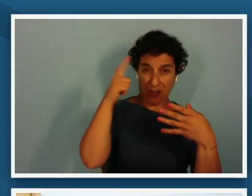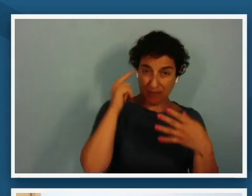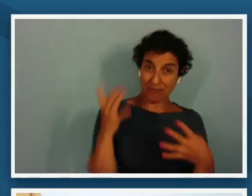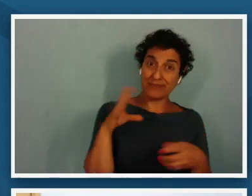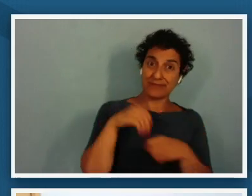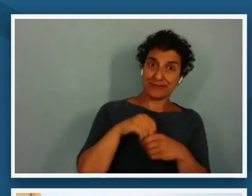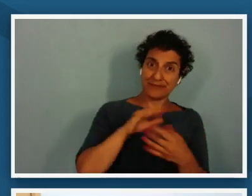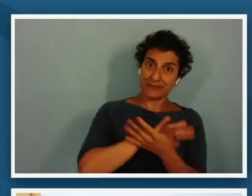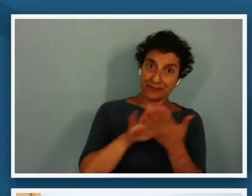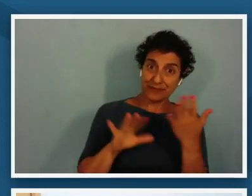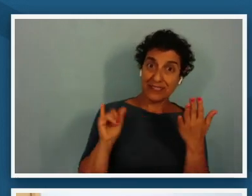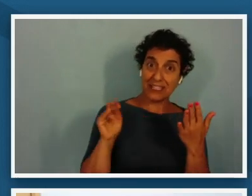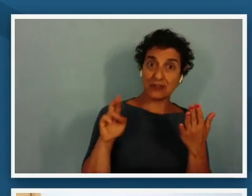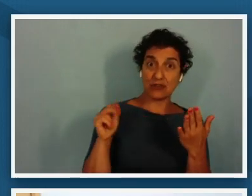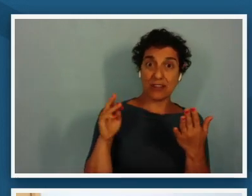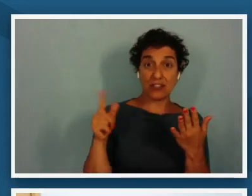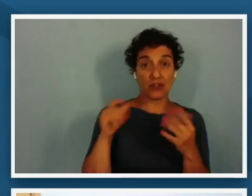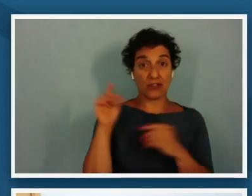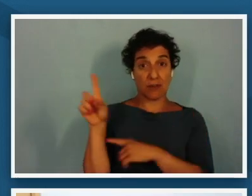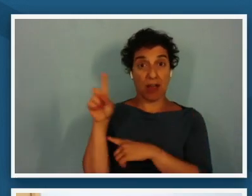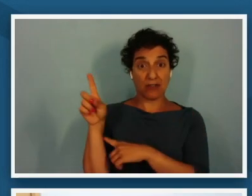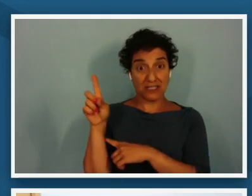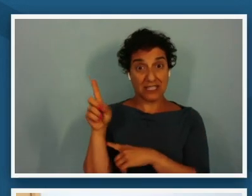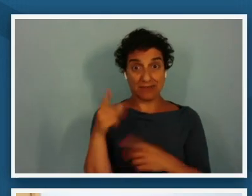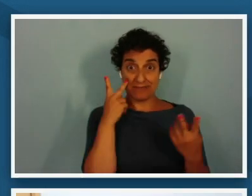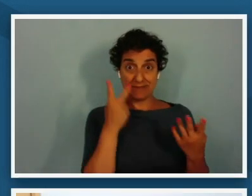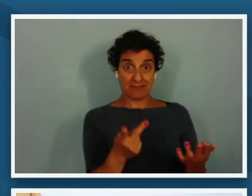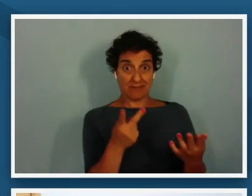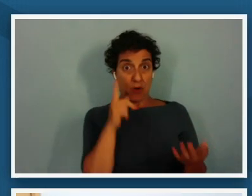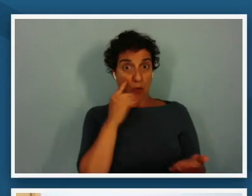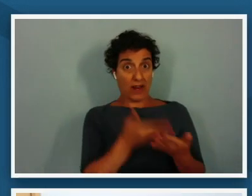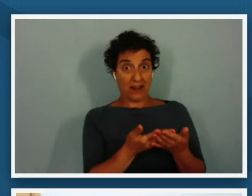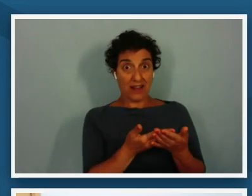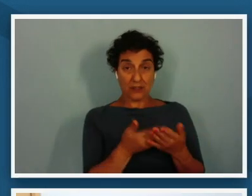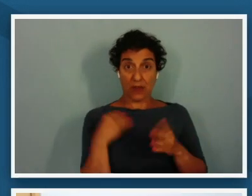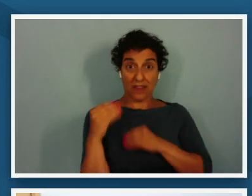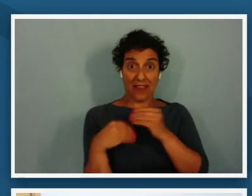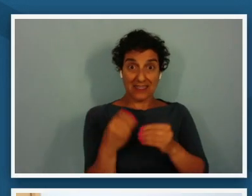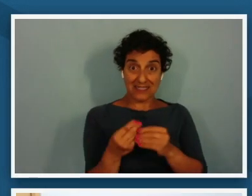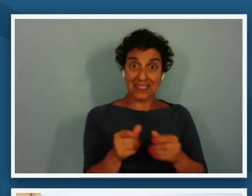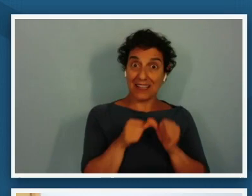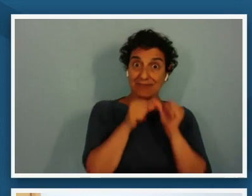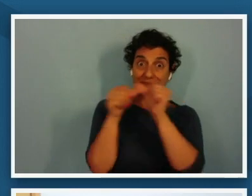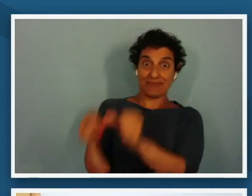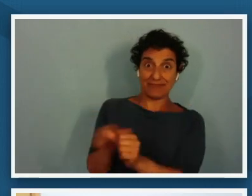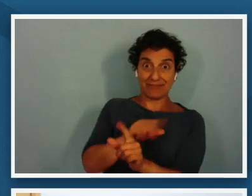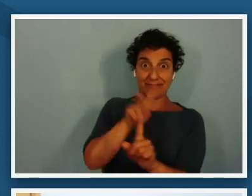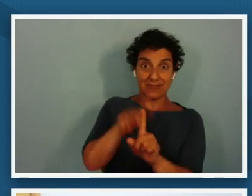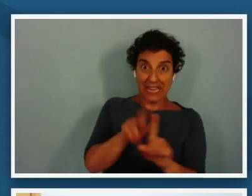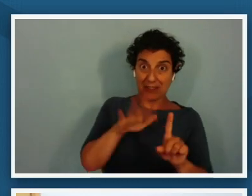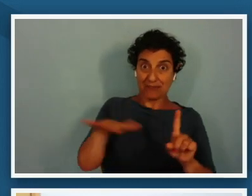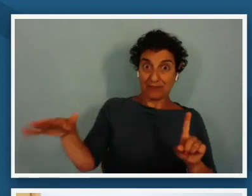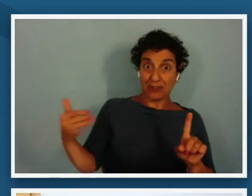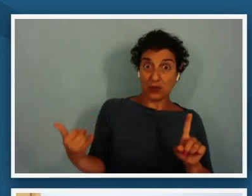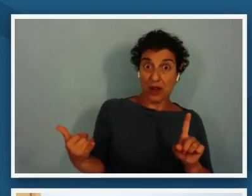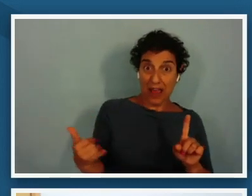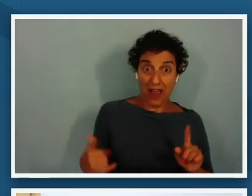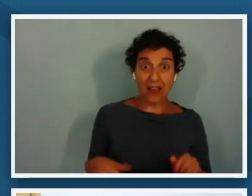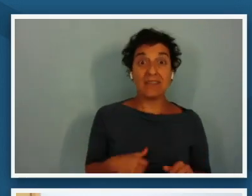bear witness to the legacy of reconstruction as it continues to resonate today